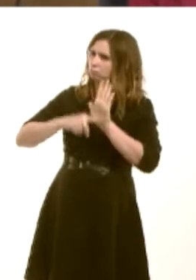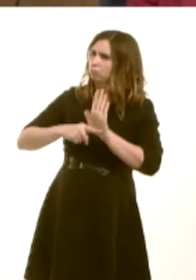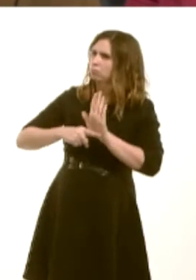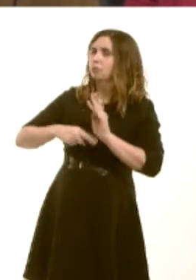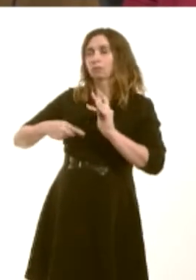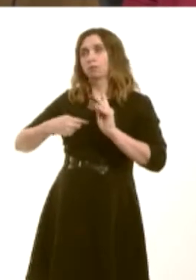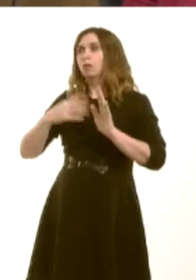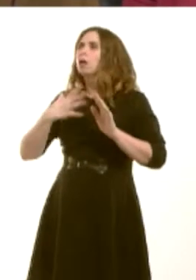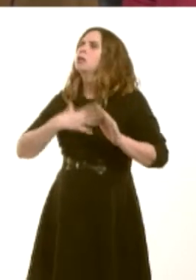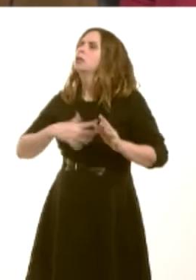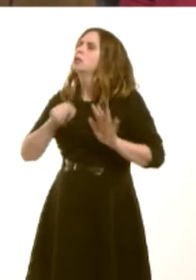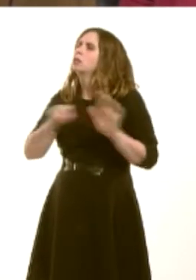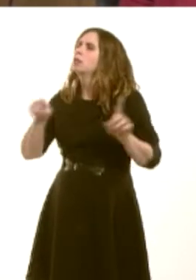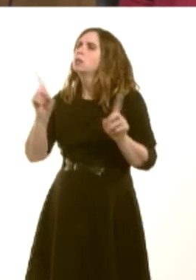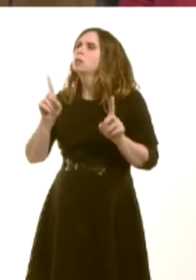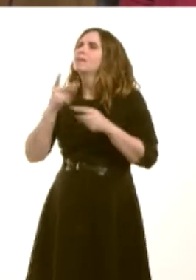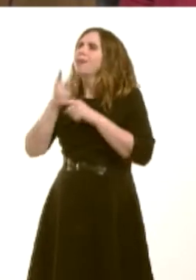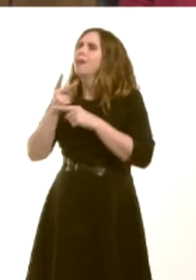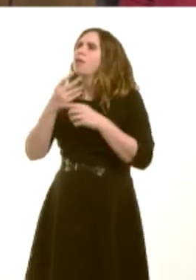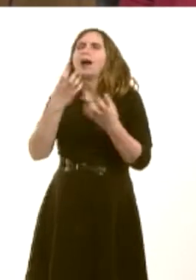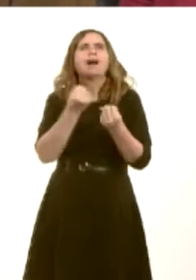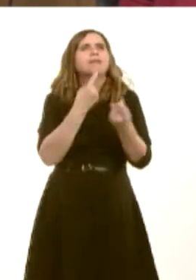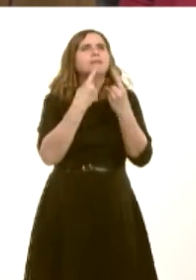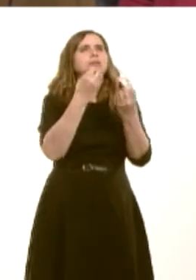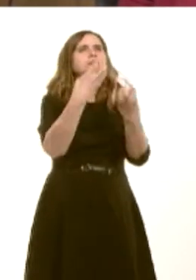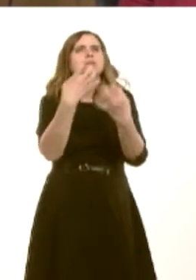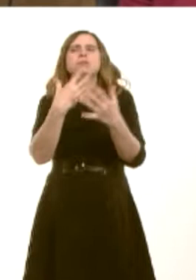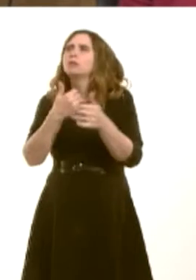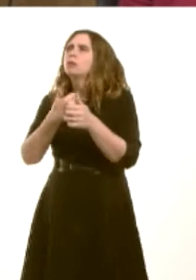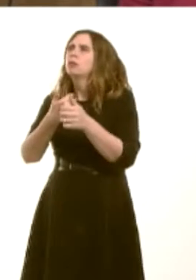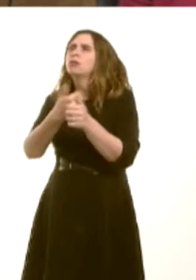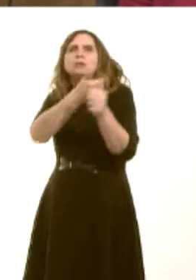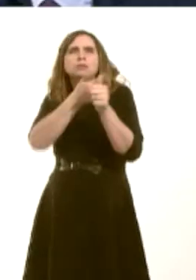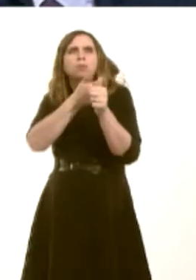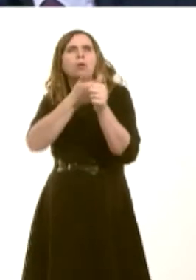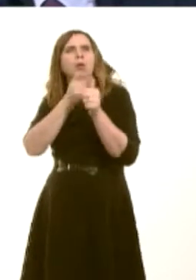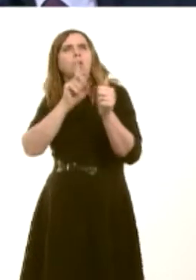they have access to information and supportóthe support and information that they need in